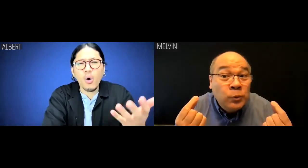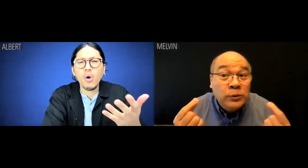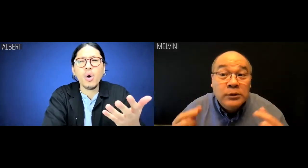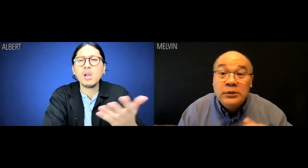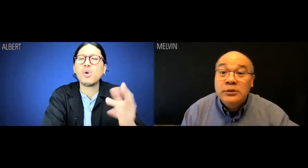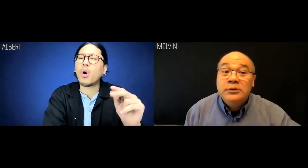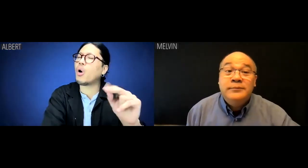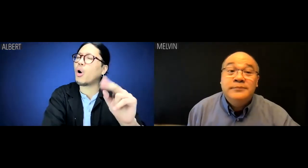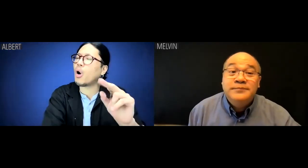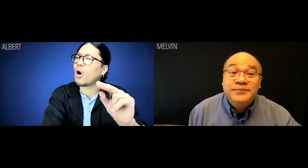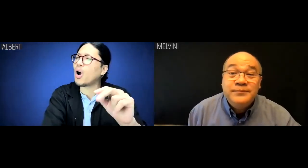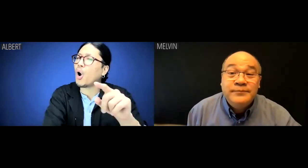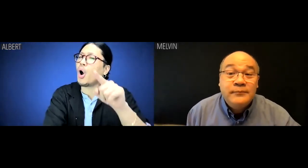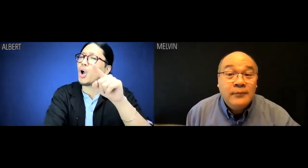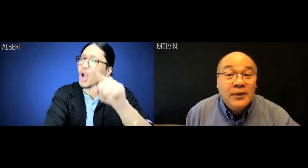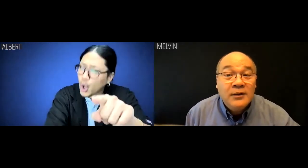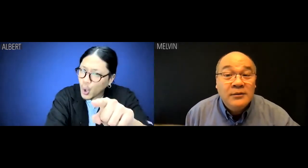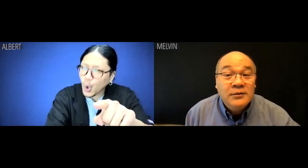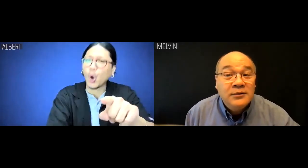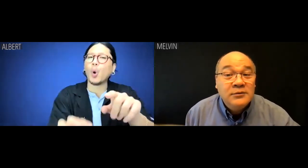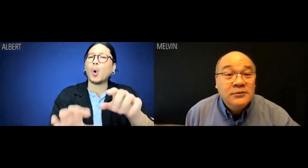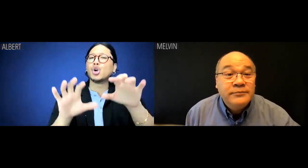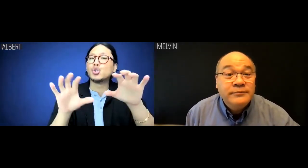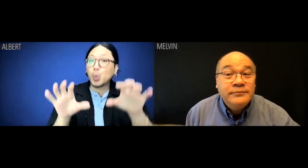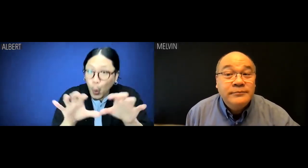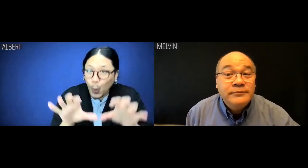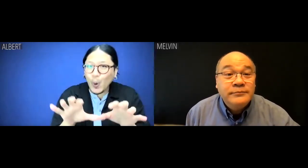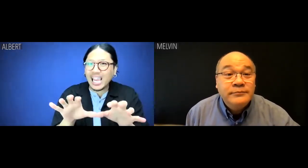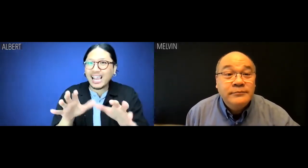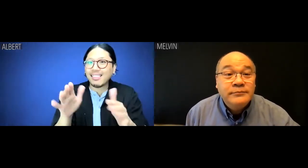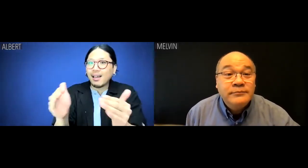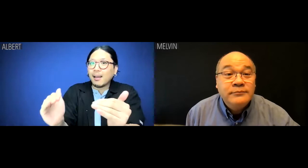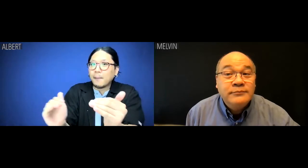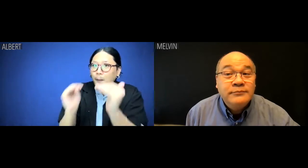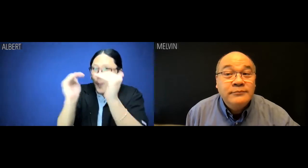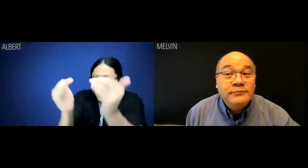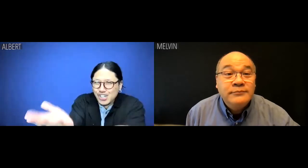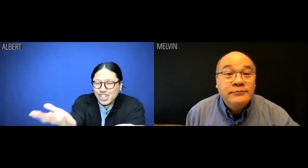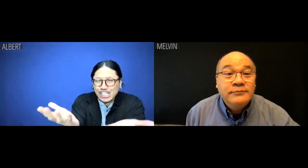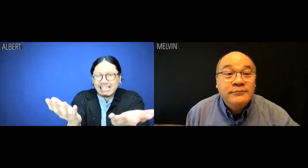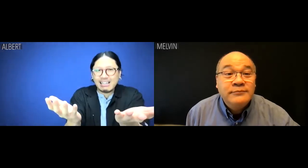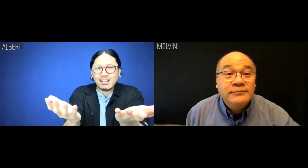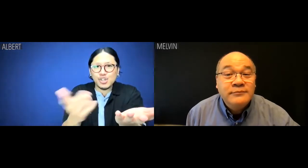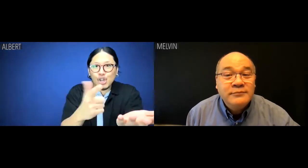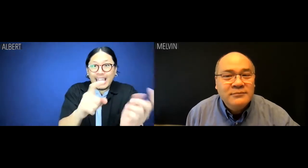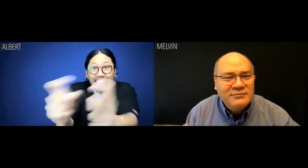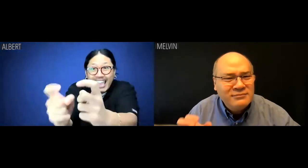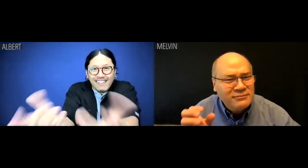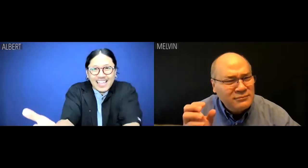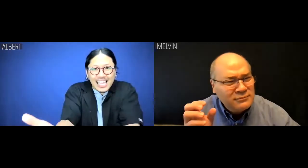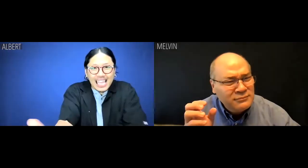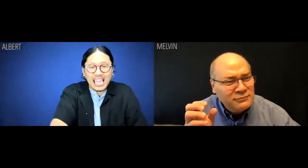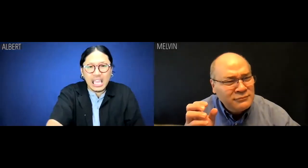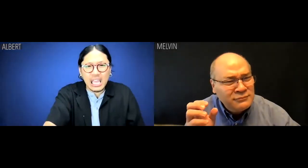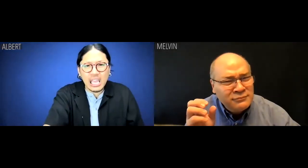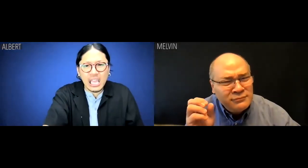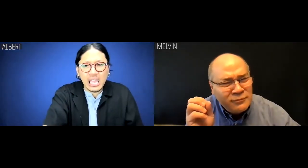Albert: What? No, you're the one doing this. You're the one giving him the promotion.